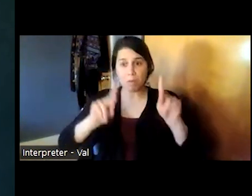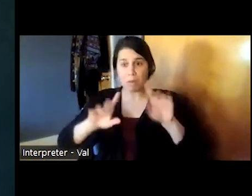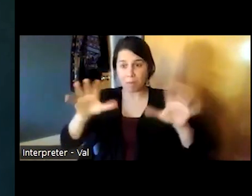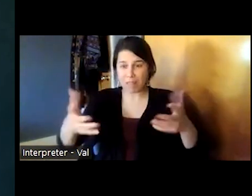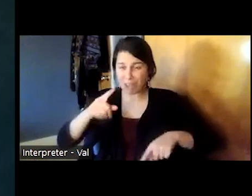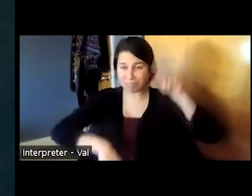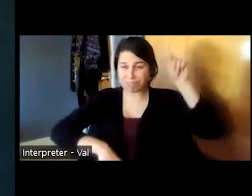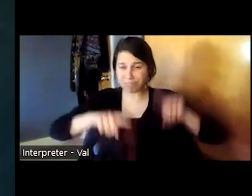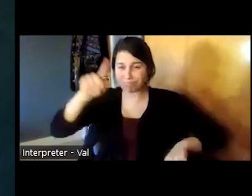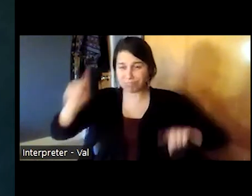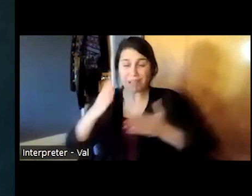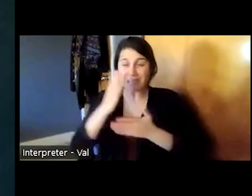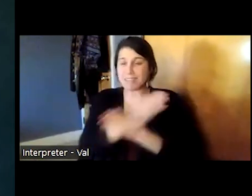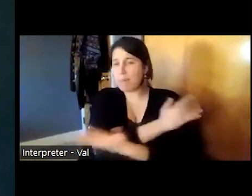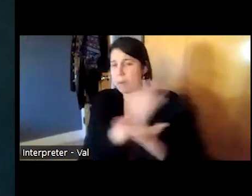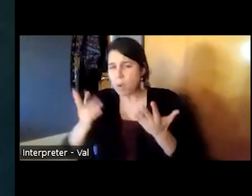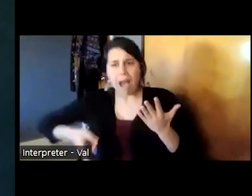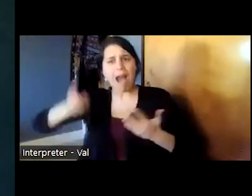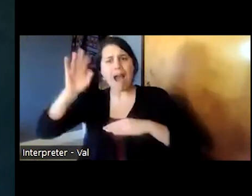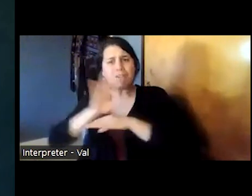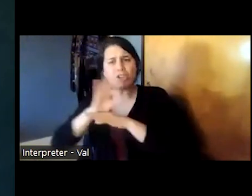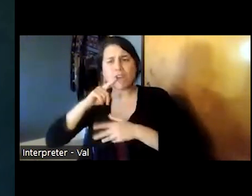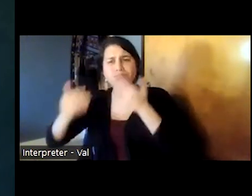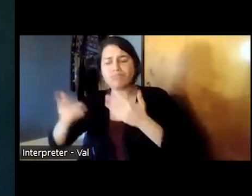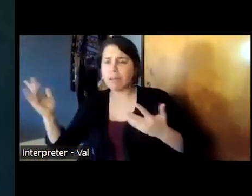functioning to persons who are extremely low functioning and everything in between